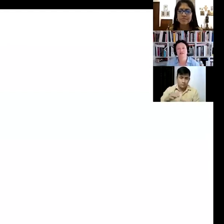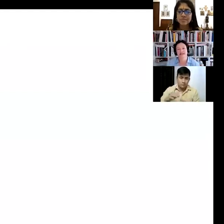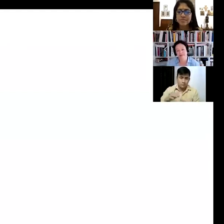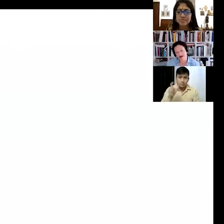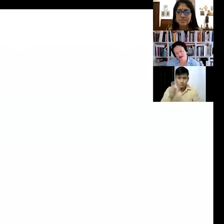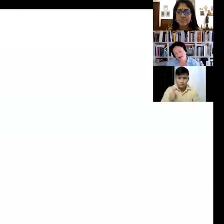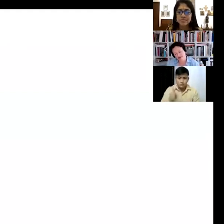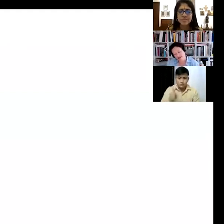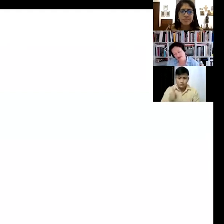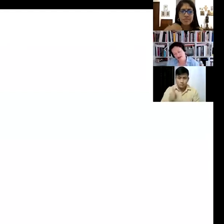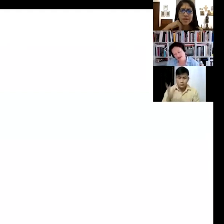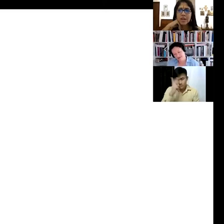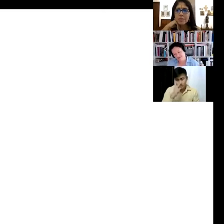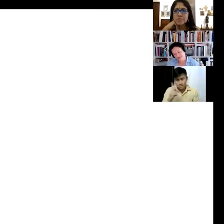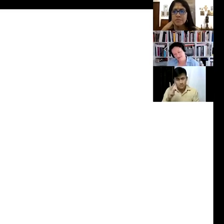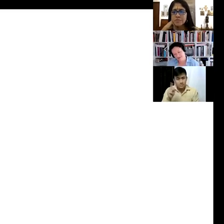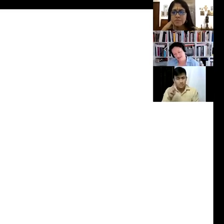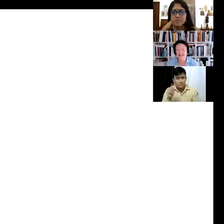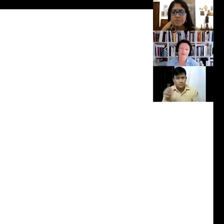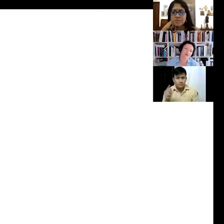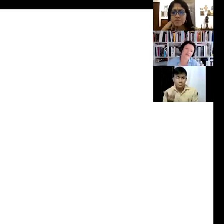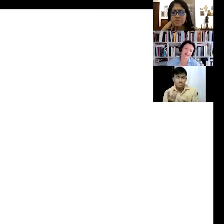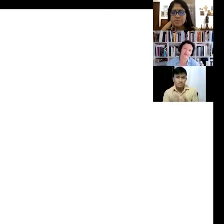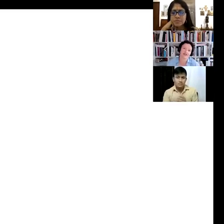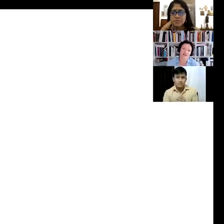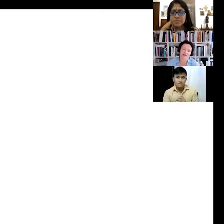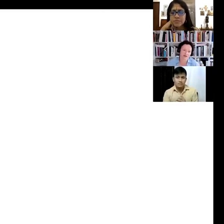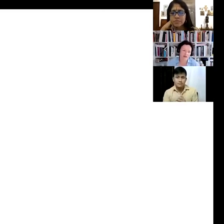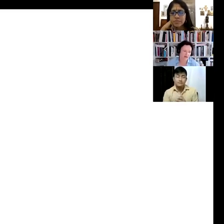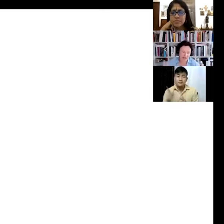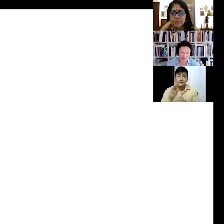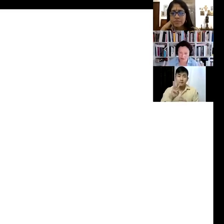see in a park. So, you know, sometimes you have vending machines... you want like a bottle of